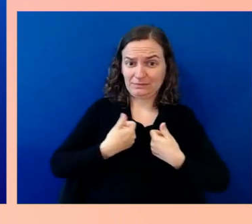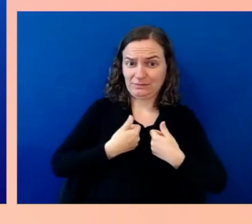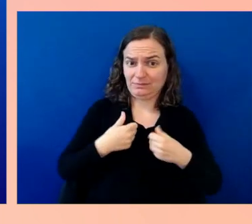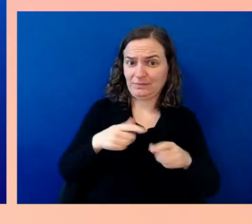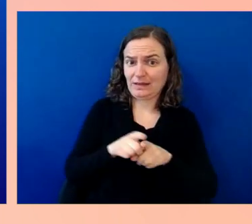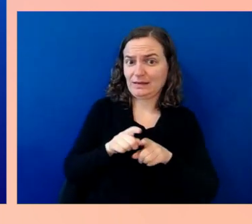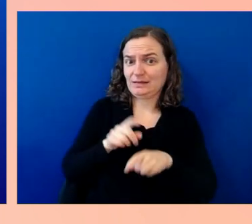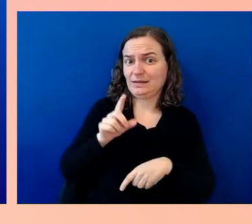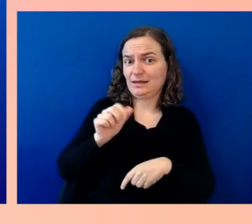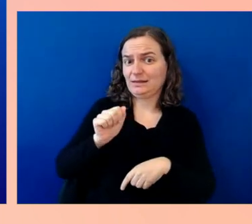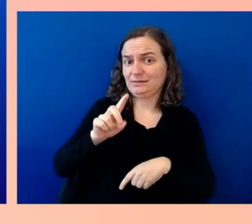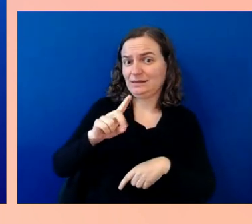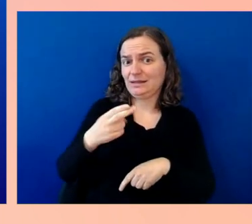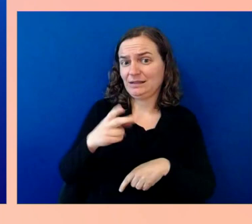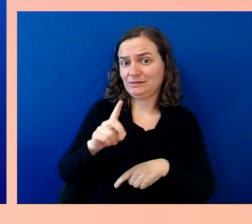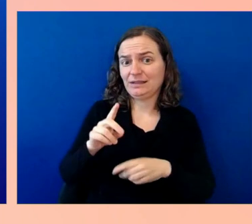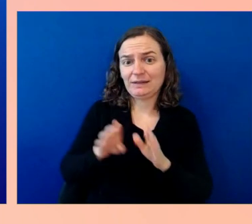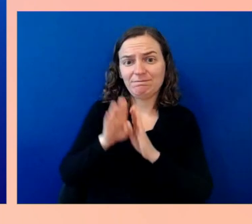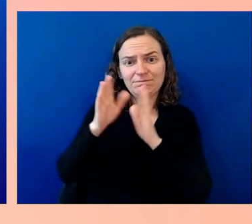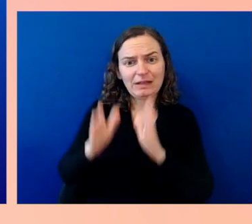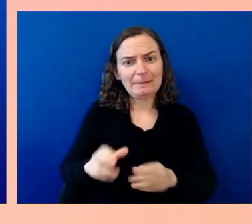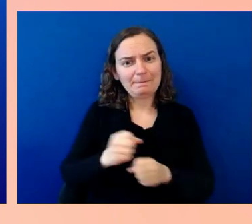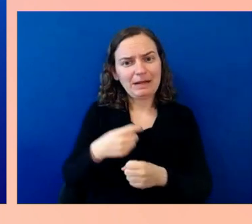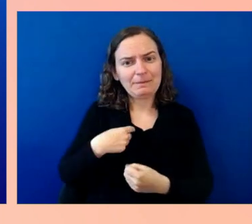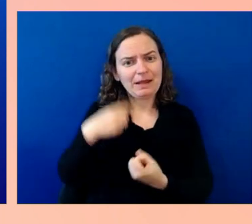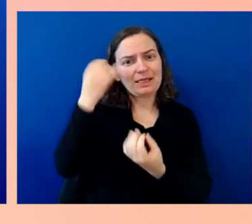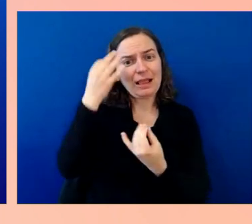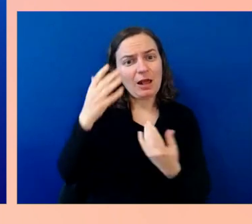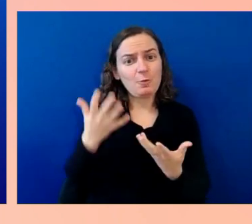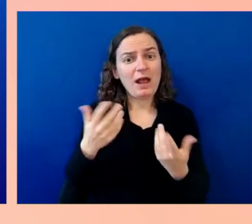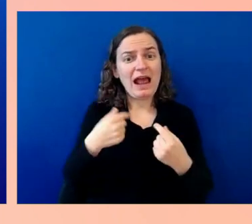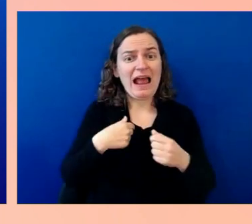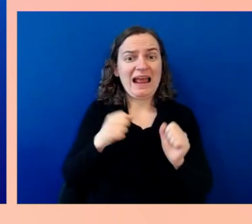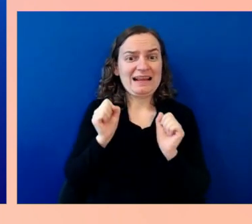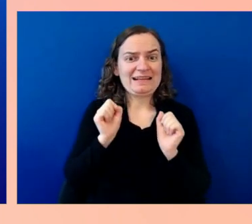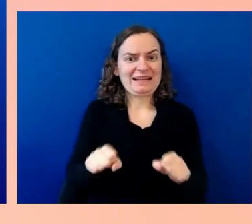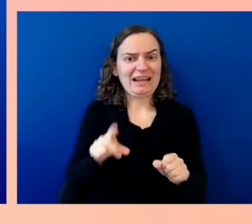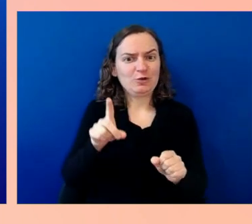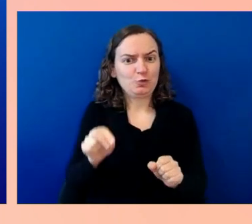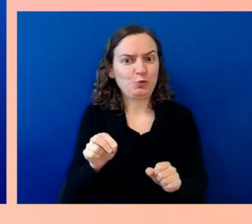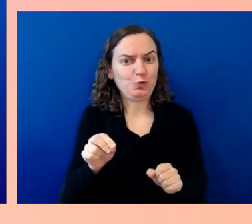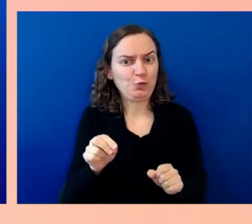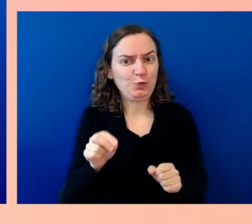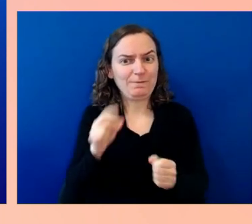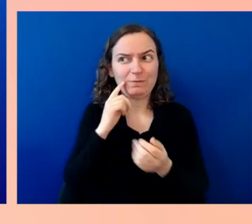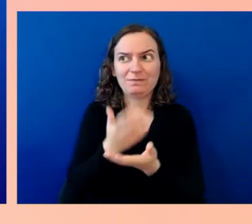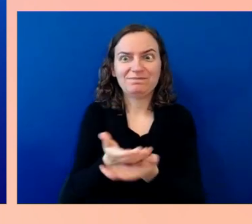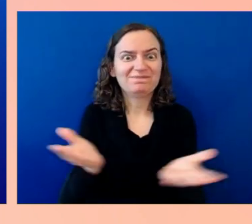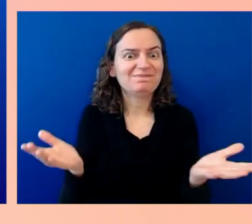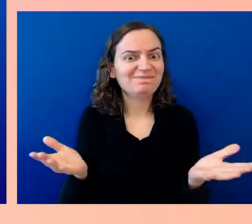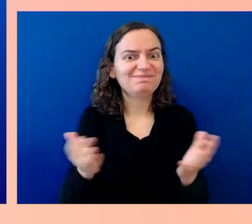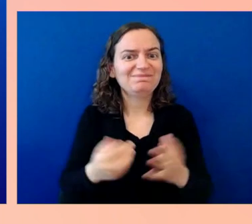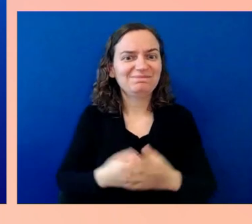there's asterisks on either side of that "I," "can do out here." There was this one from Jess Pagan.